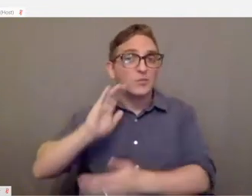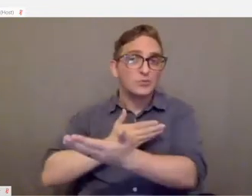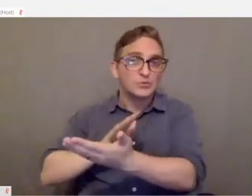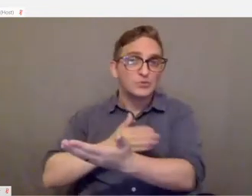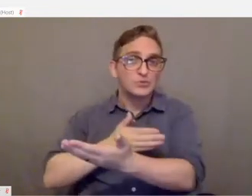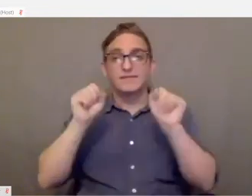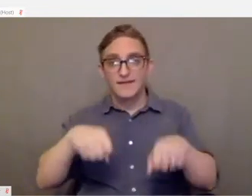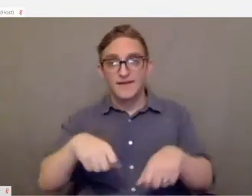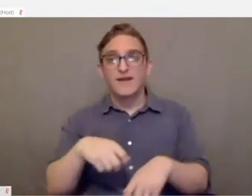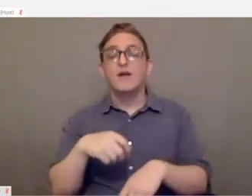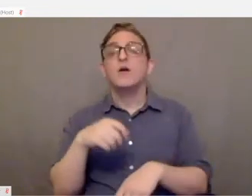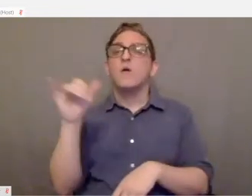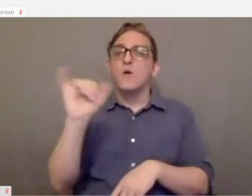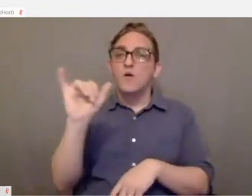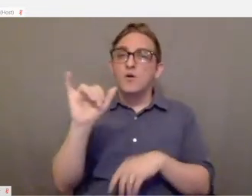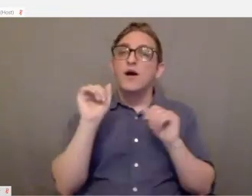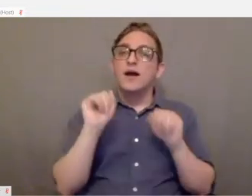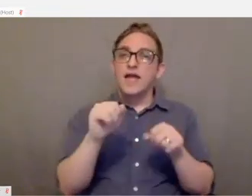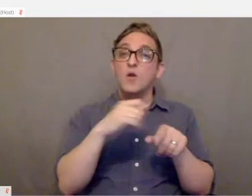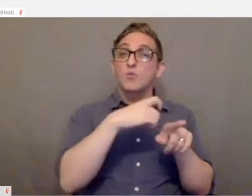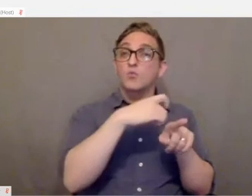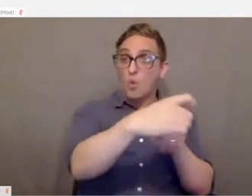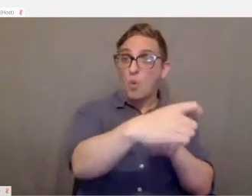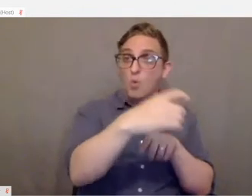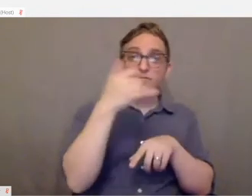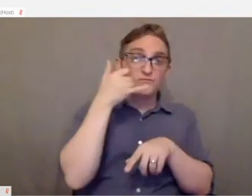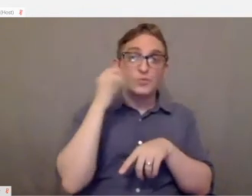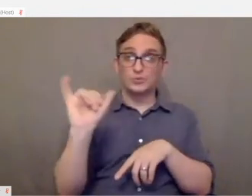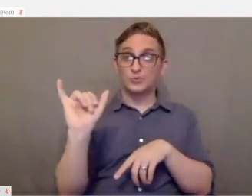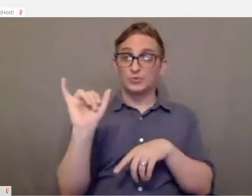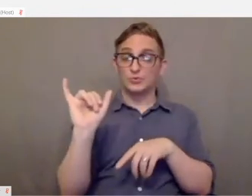You can also actually make phone calls on these devices completely for free.